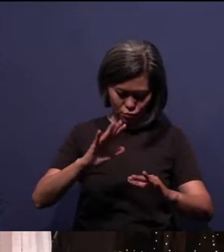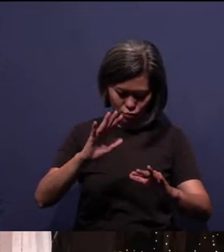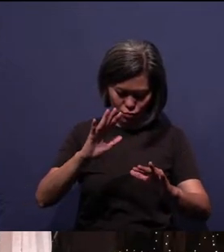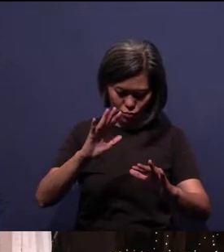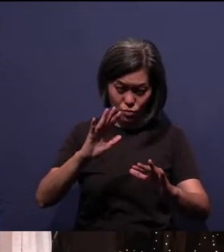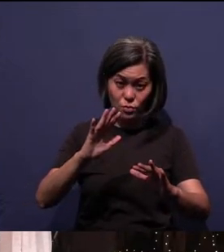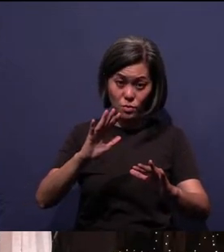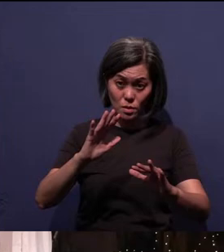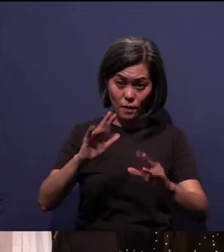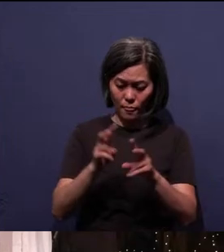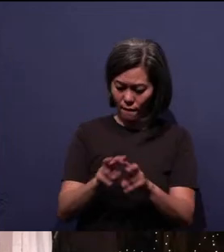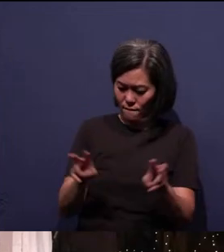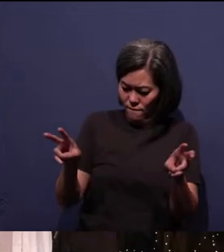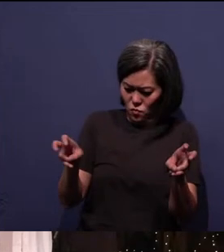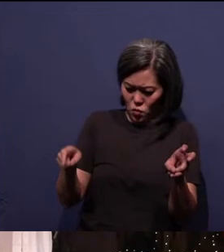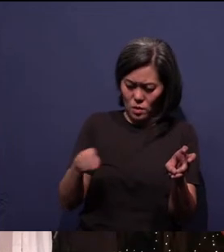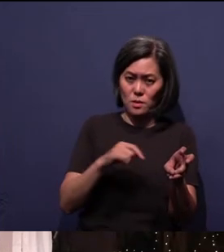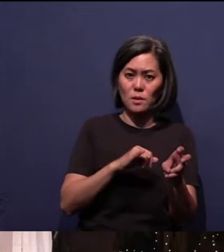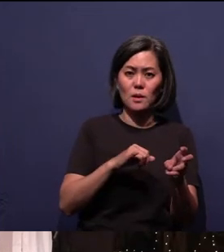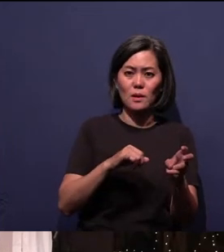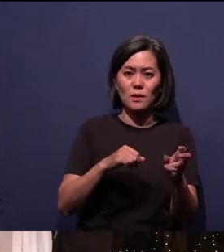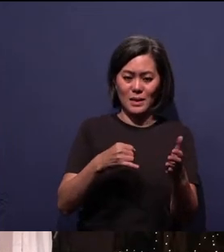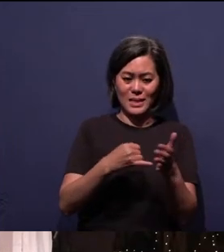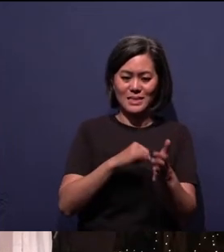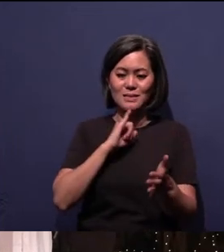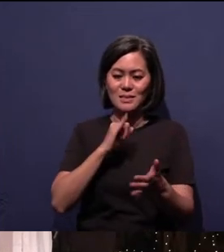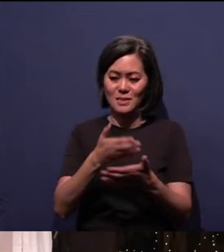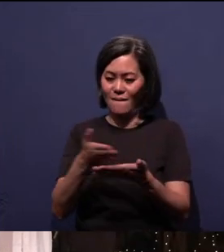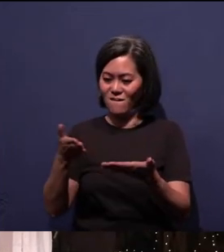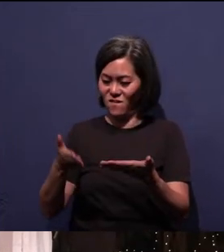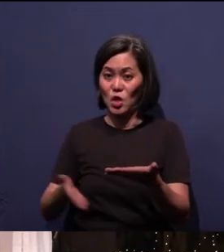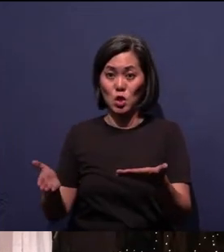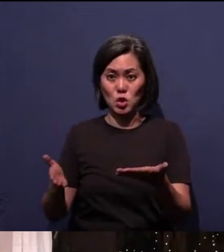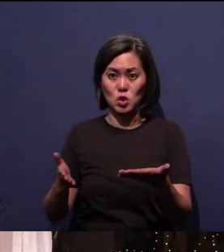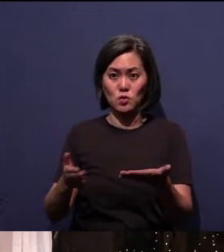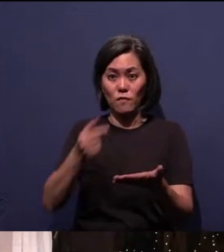The phrase “it is finished” in Greek is "tetelestai".